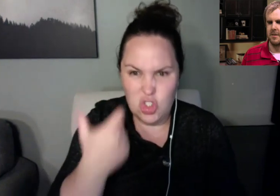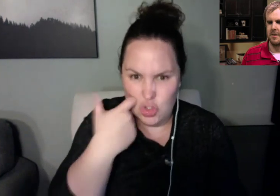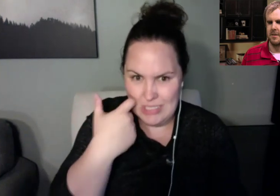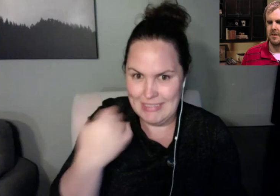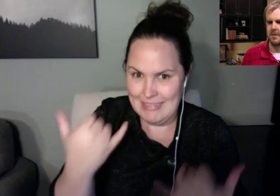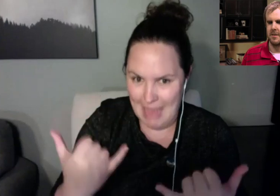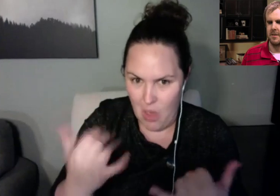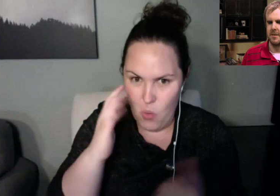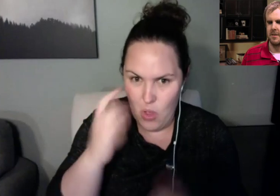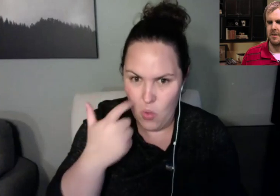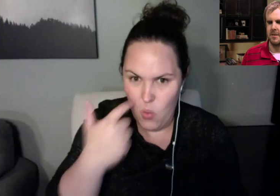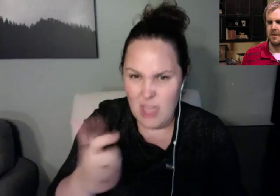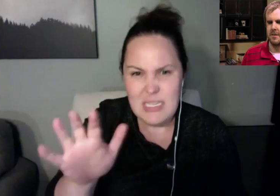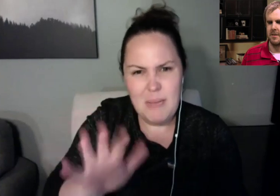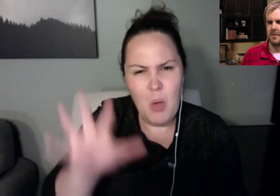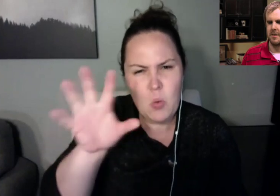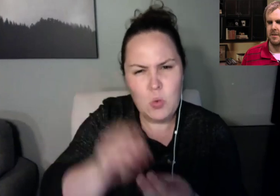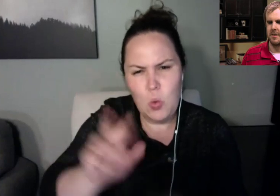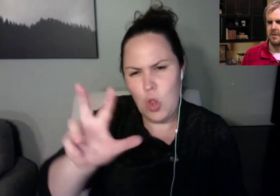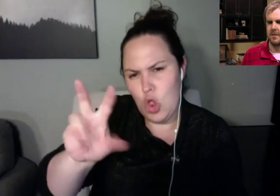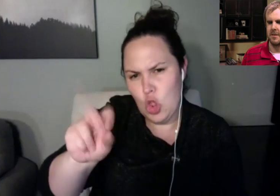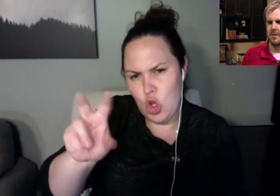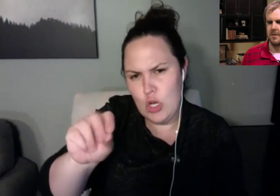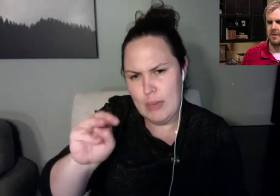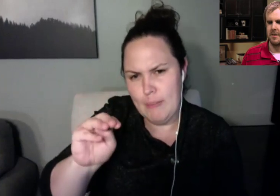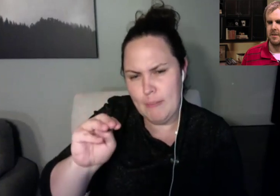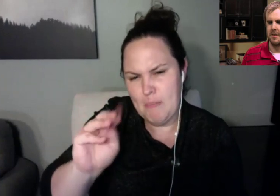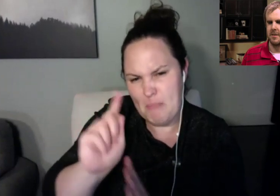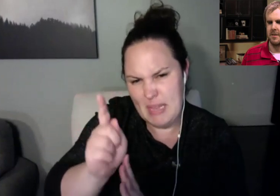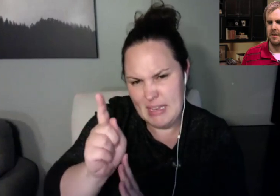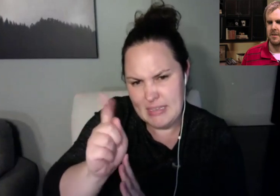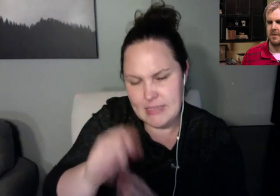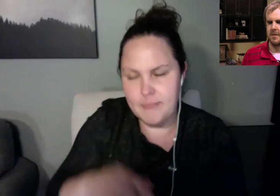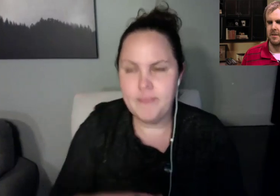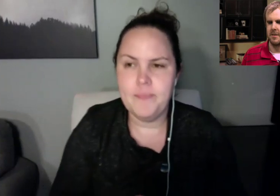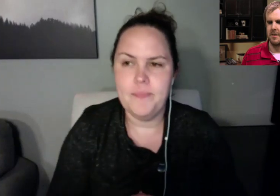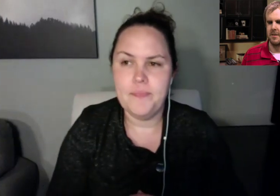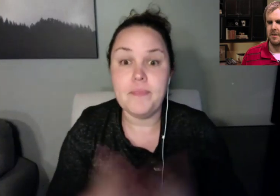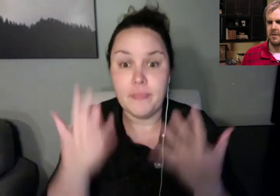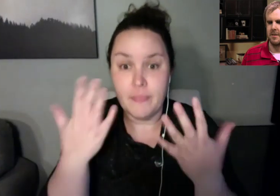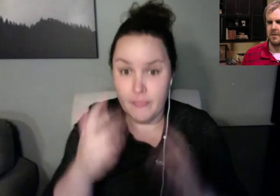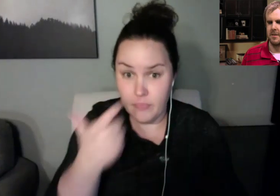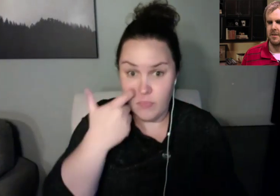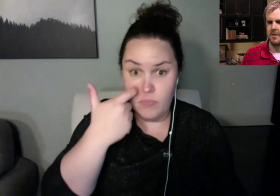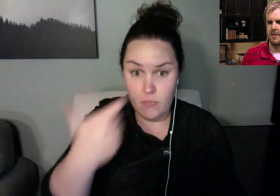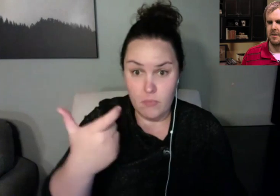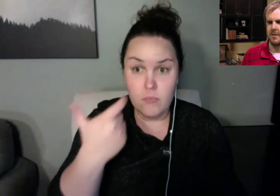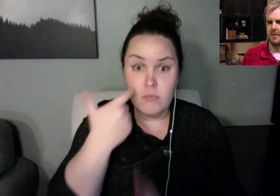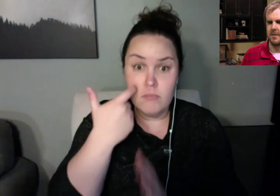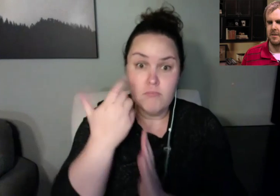It's about 30 minutes. Once that's done, as Jen mentioned, we will